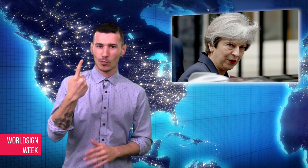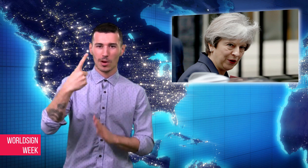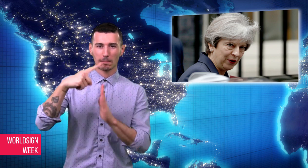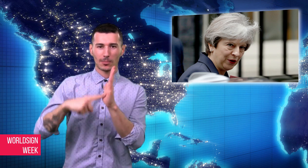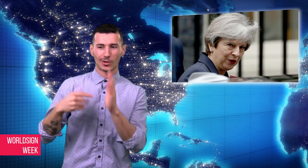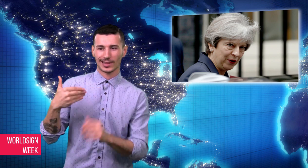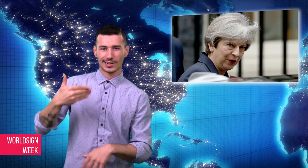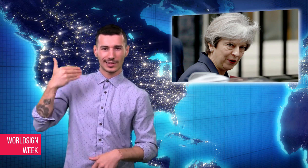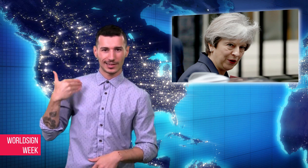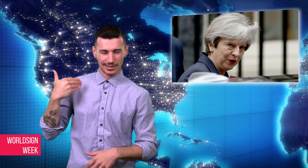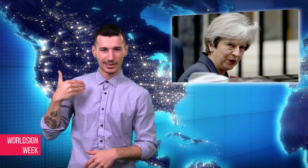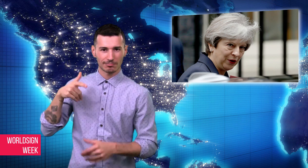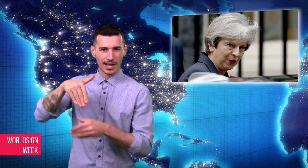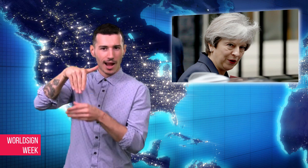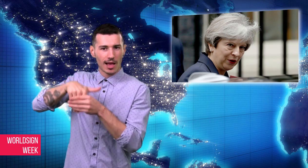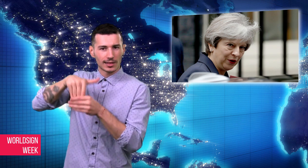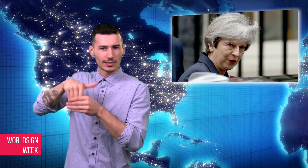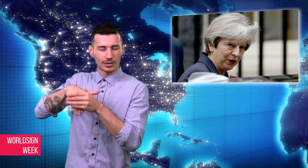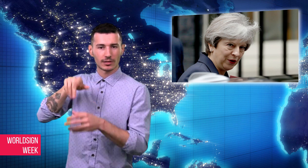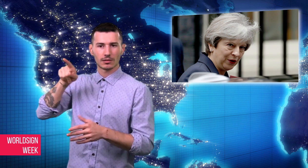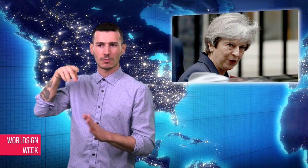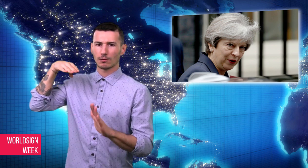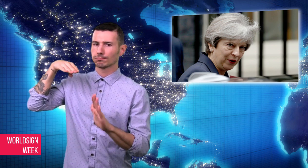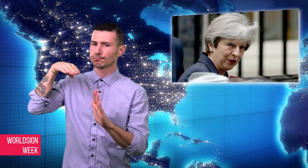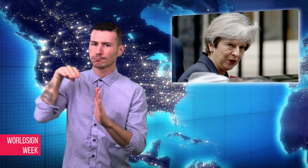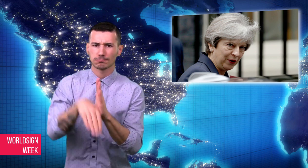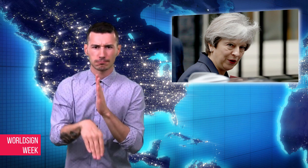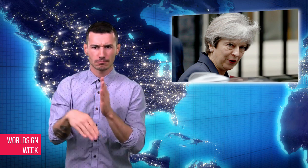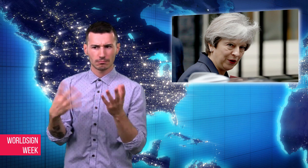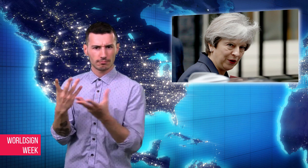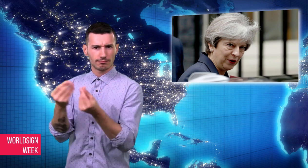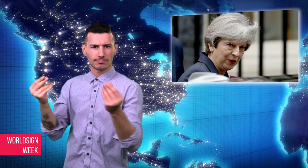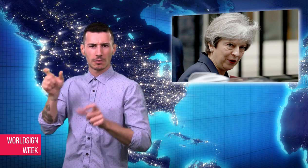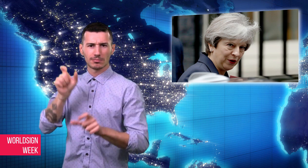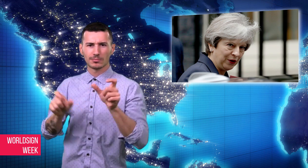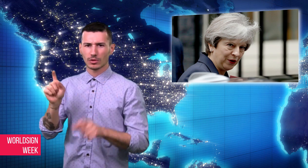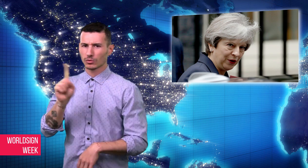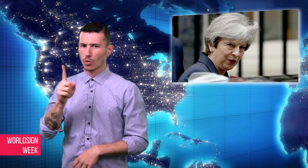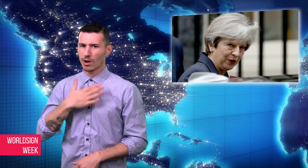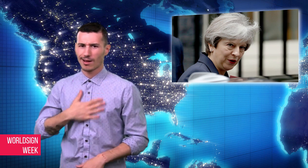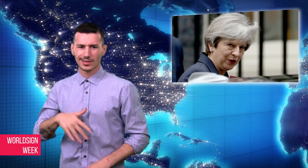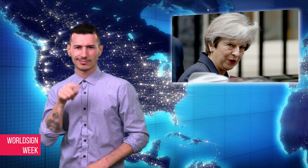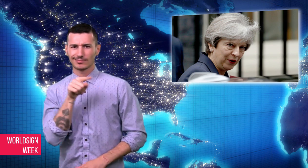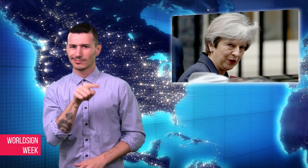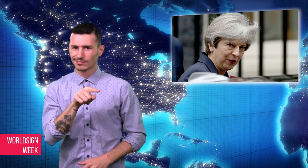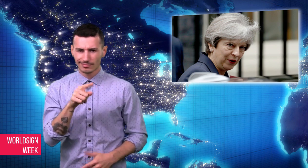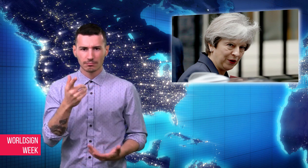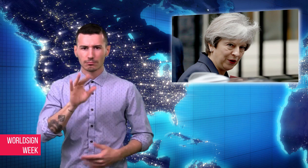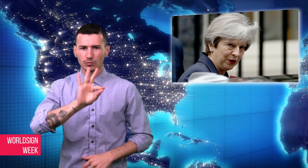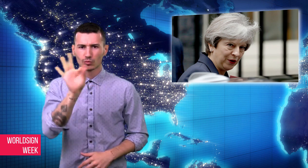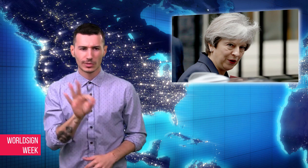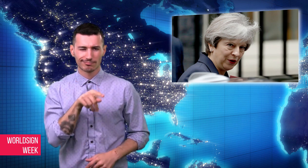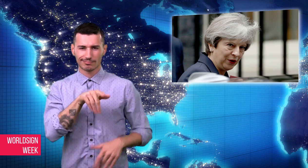startling decline in popularity since last month’s general election. Her